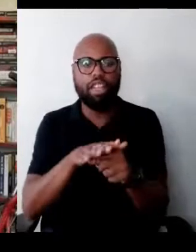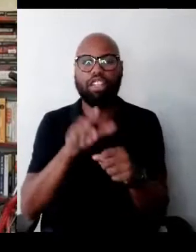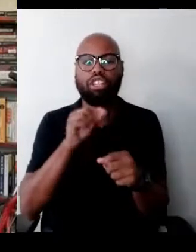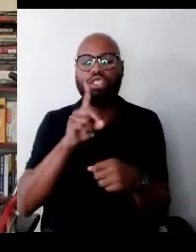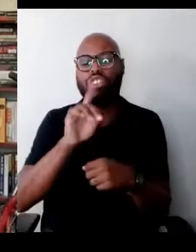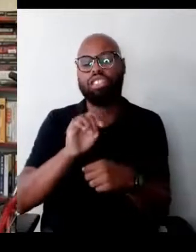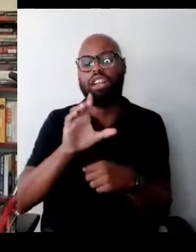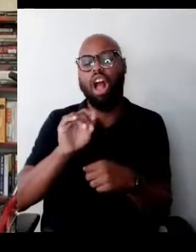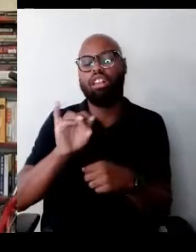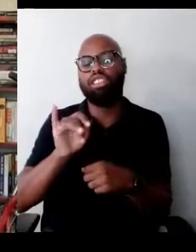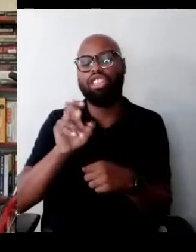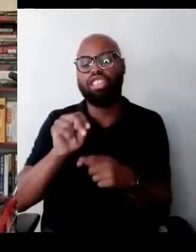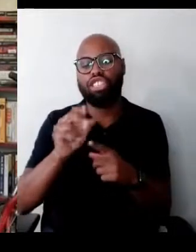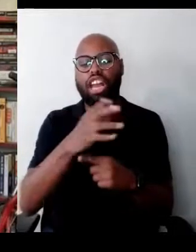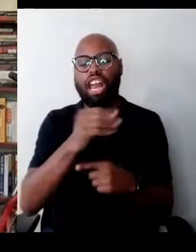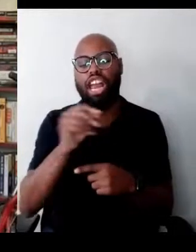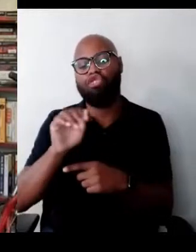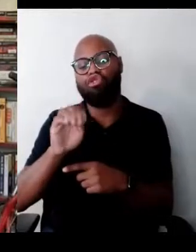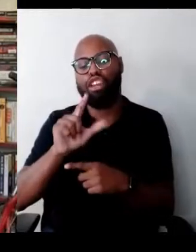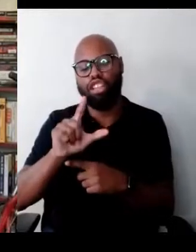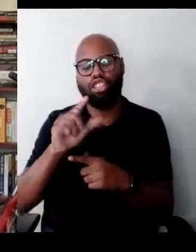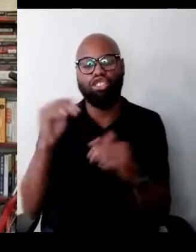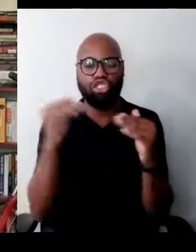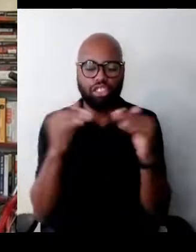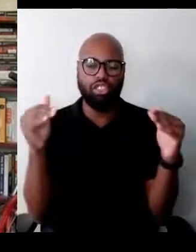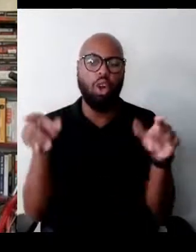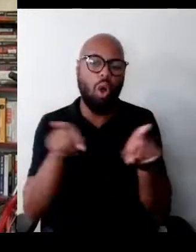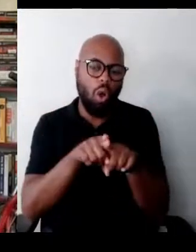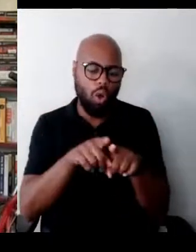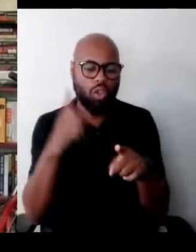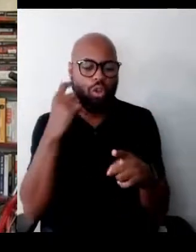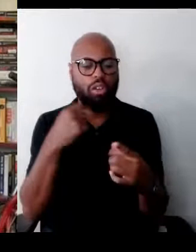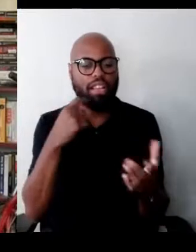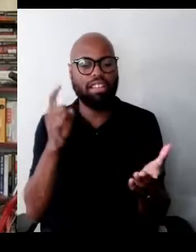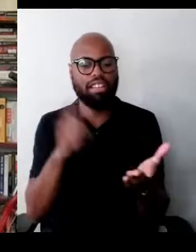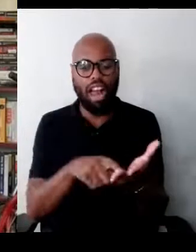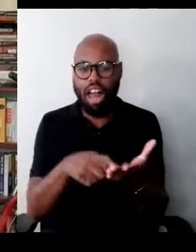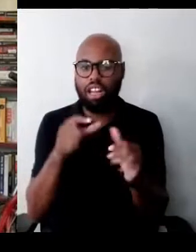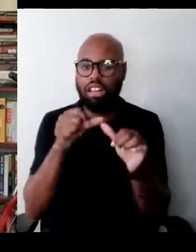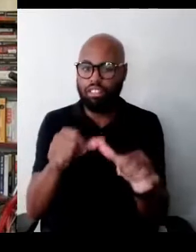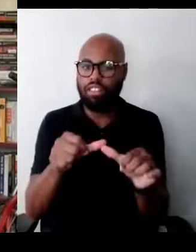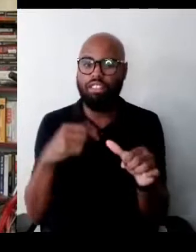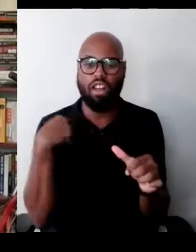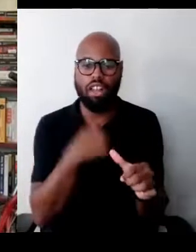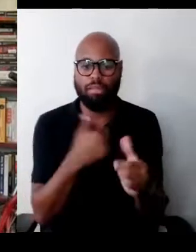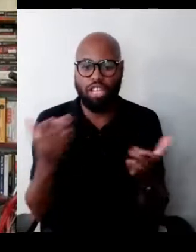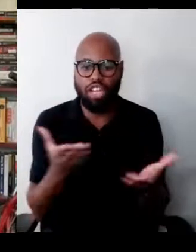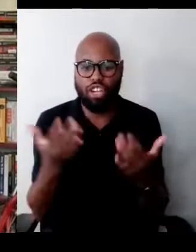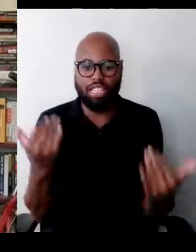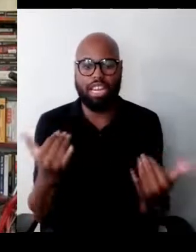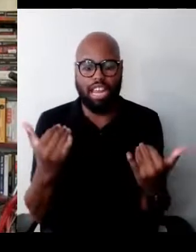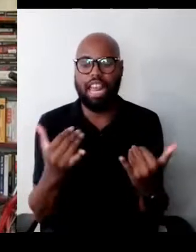I want to also acknowledge the continuity between our being here today and the many people who have come before us